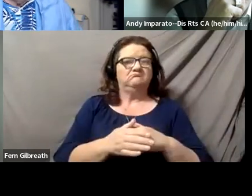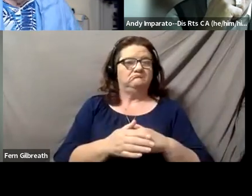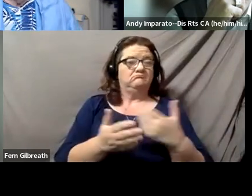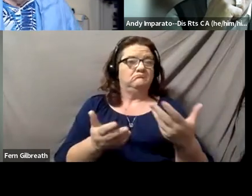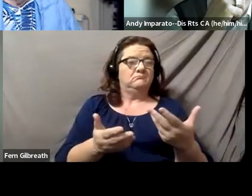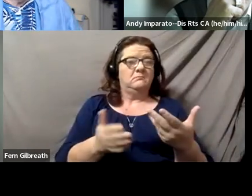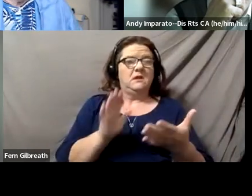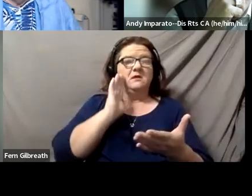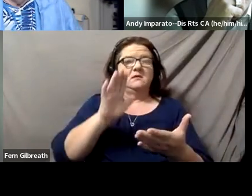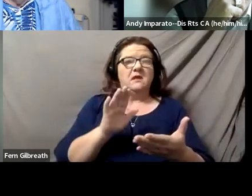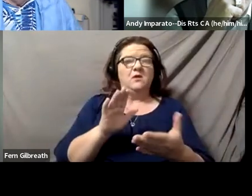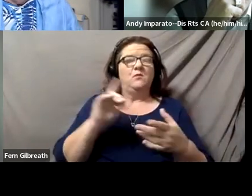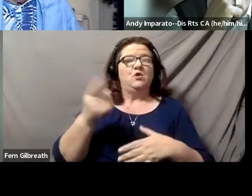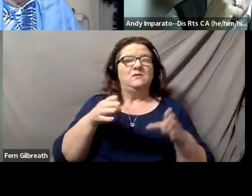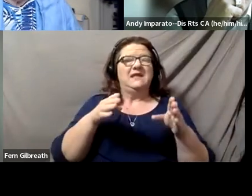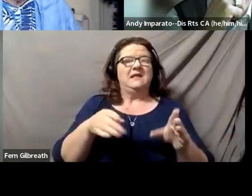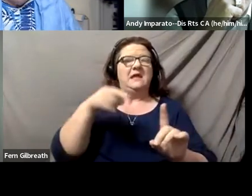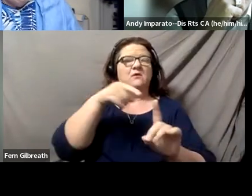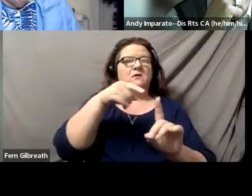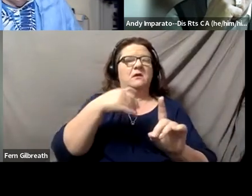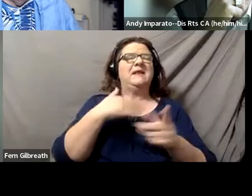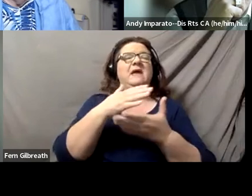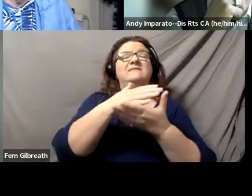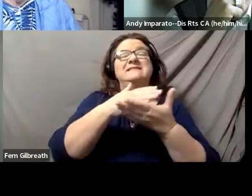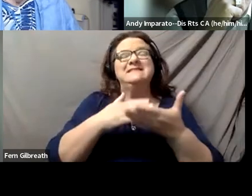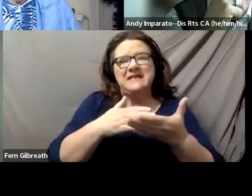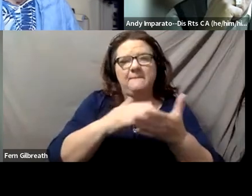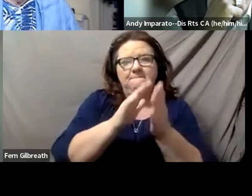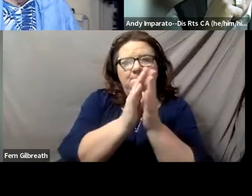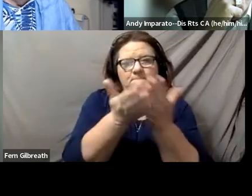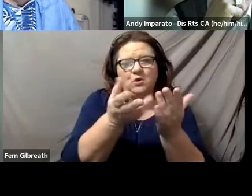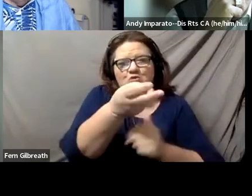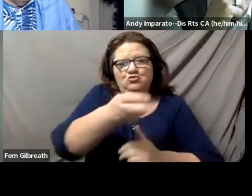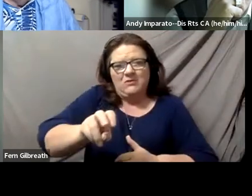that was going to only allow him to get some of his books done in a timely way.